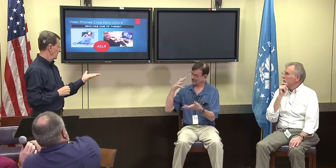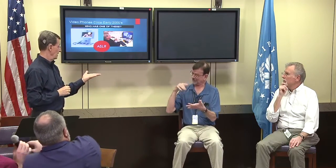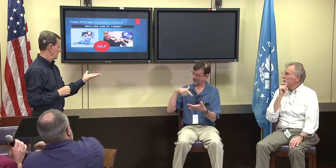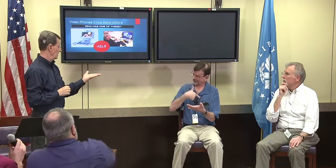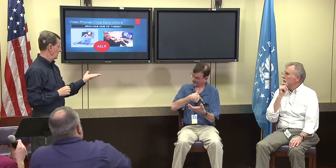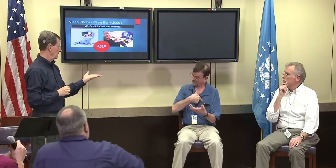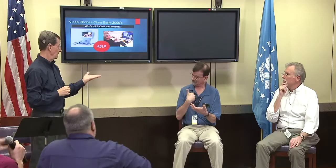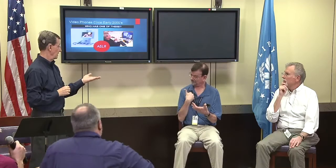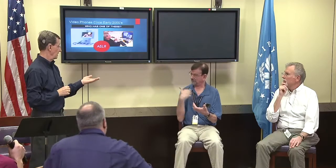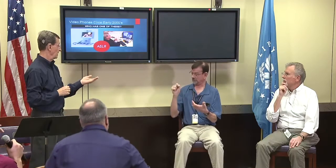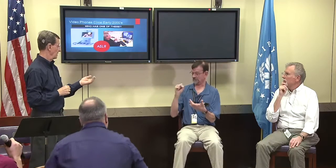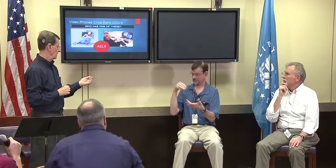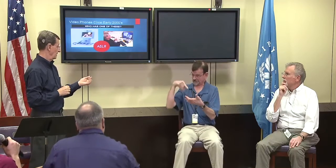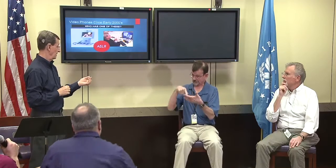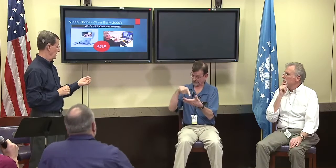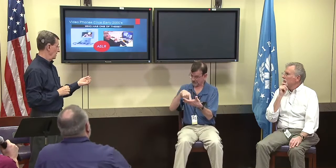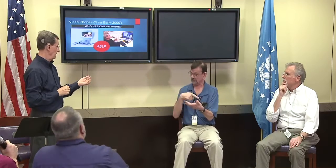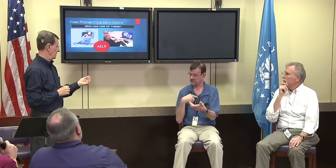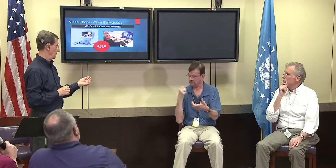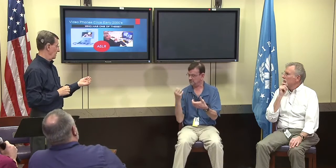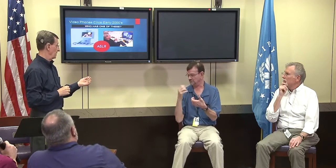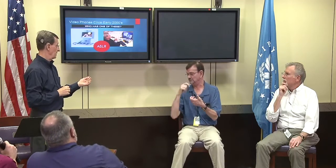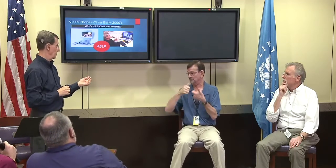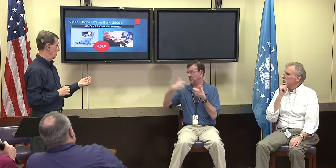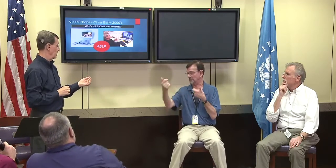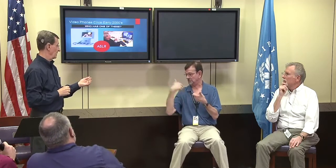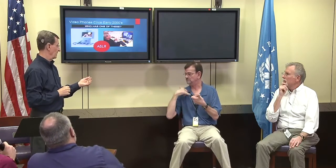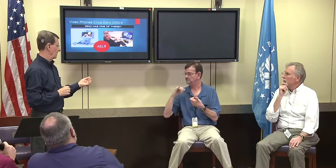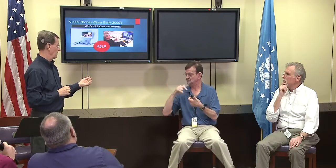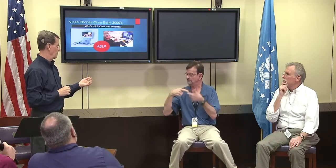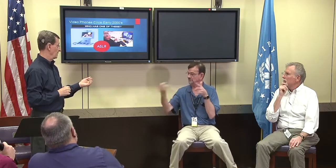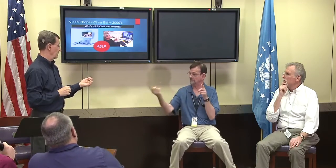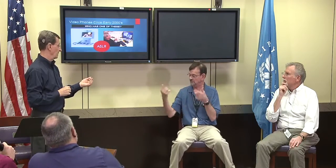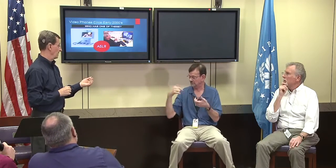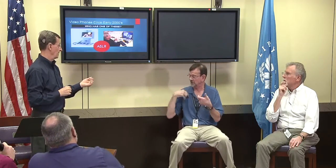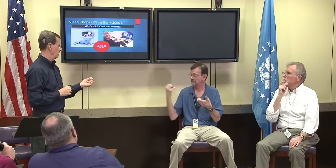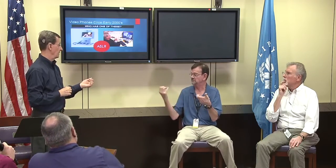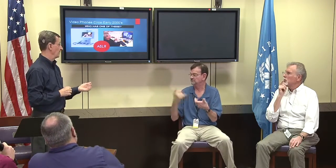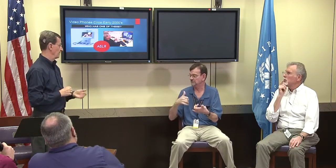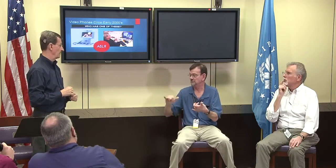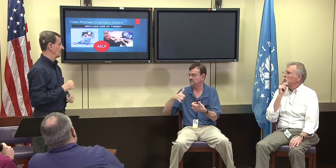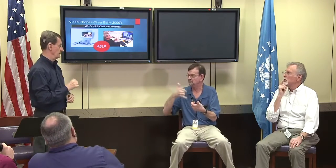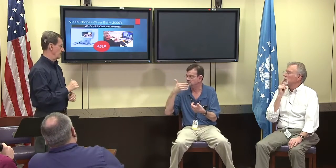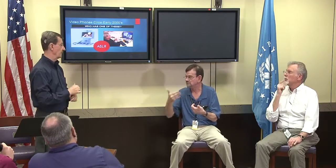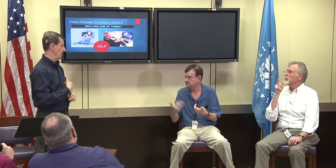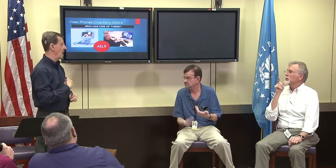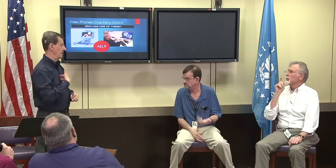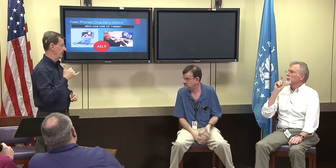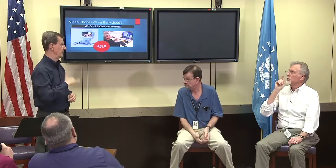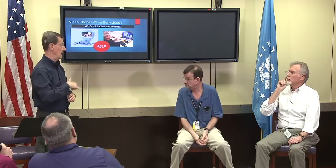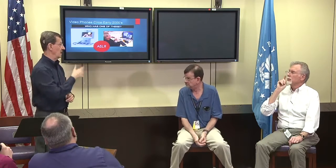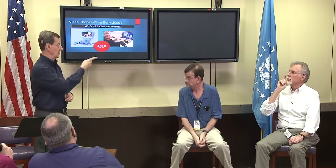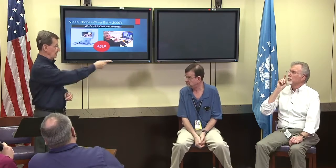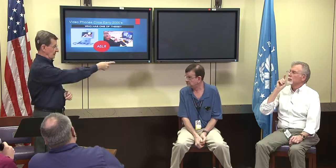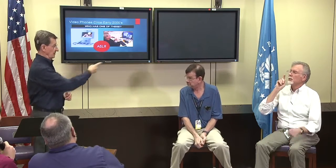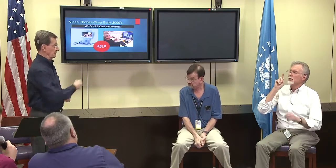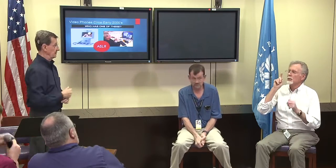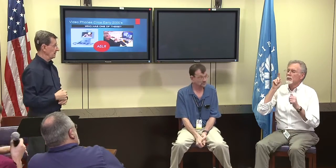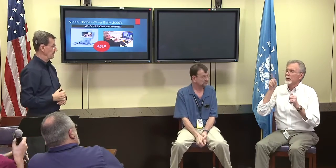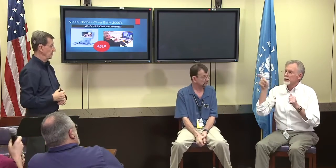Yeah, I have Sorensen the app actually in my phone, so that works fine for me.